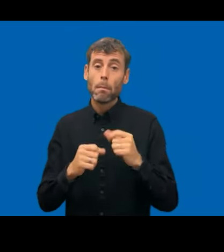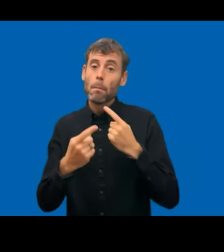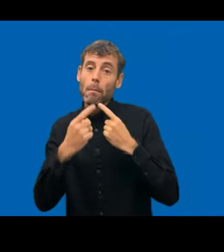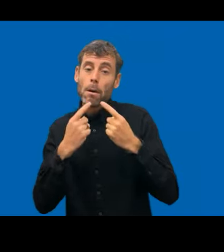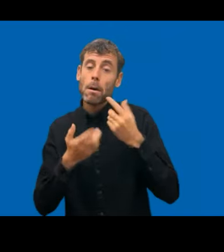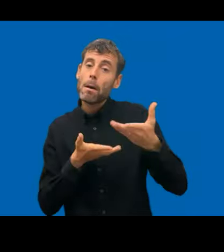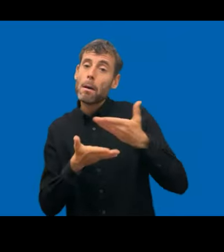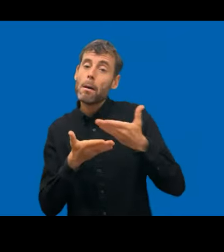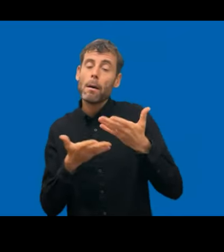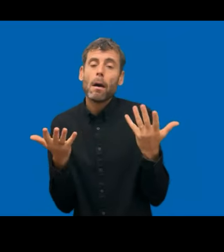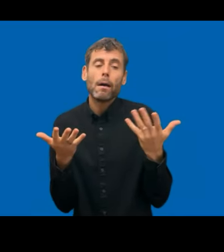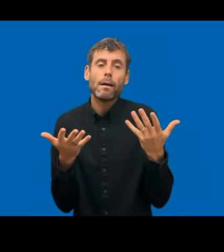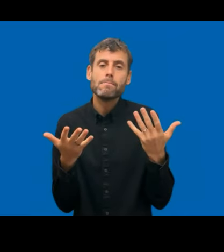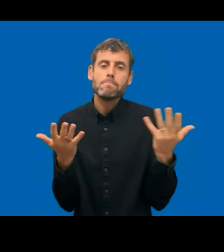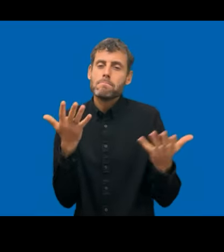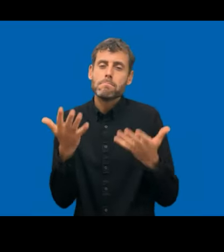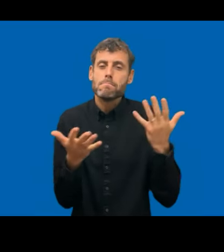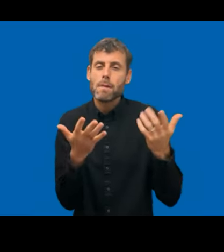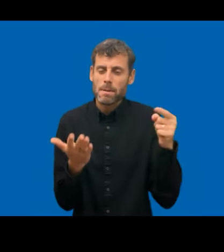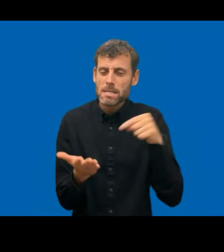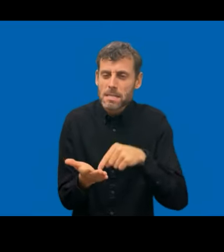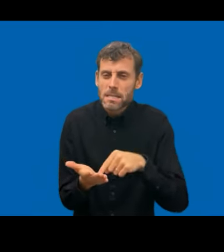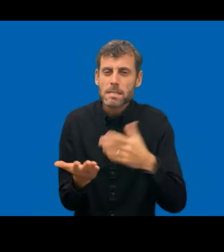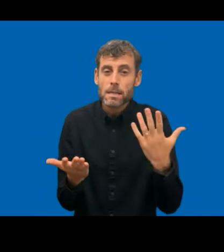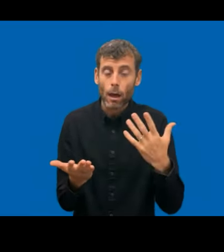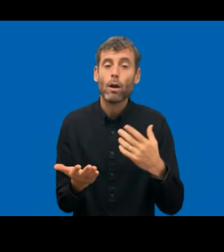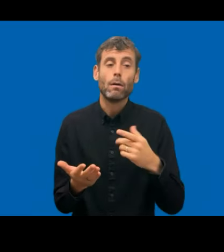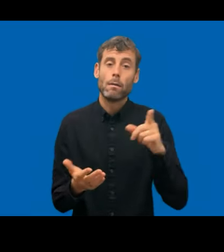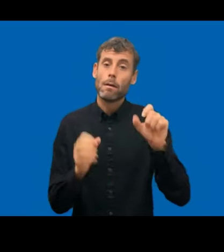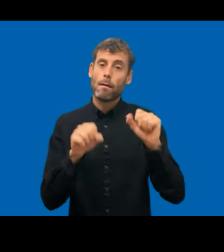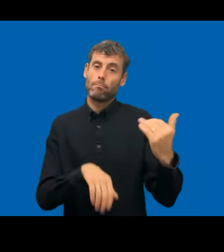it's hard to understand, and what we are trying to point them in the right direction. So this